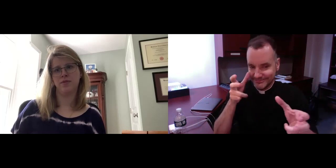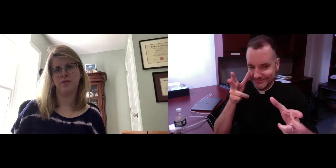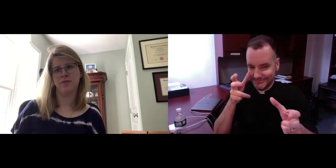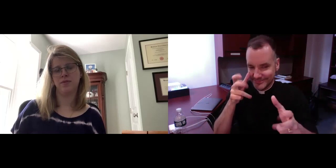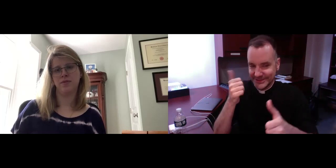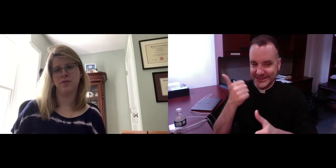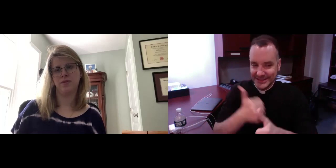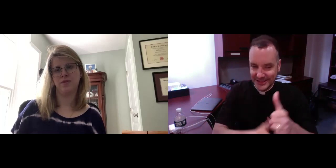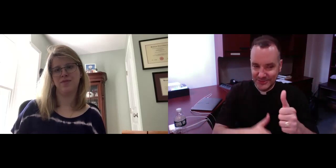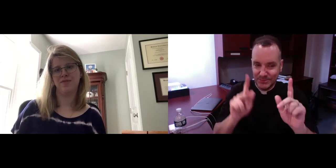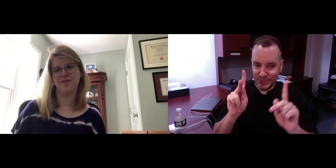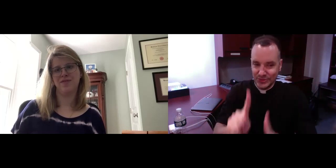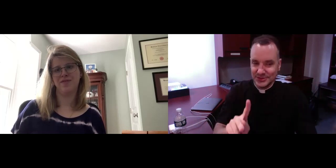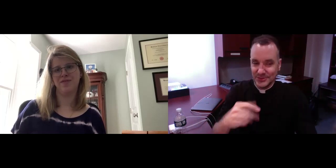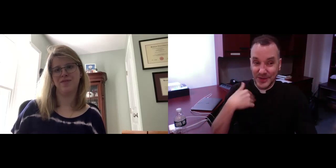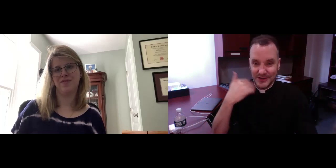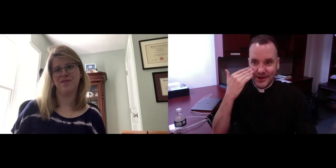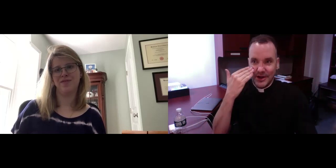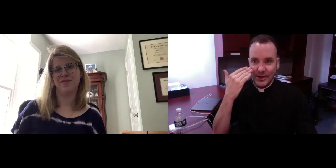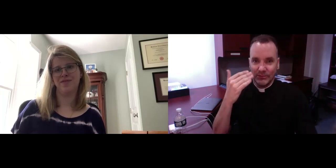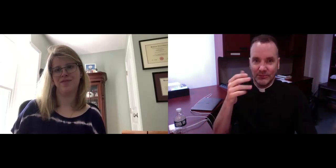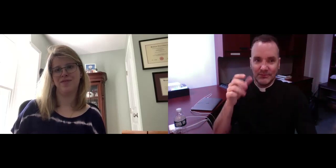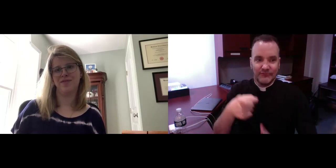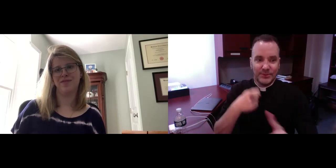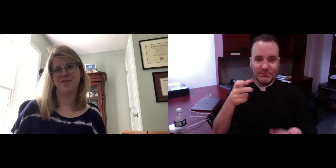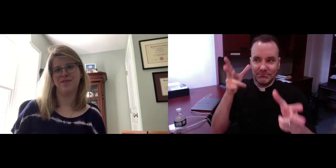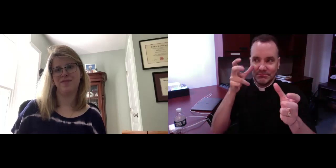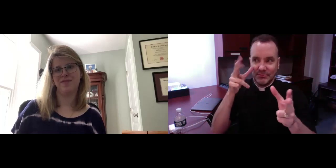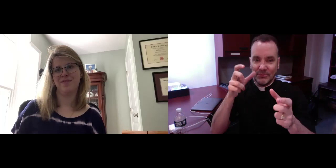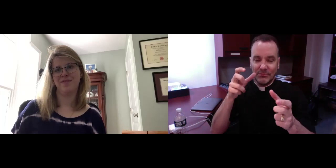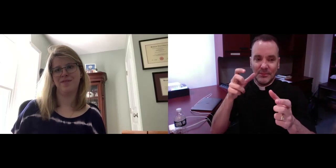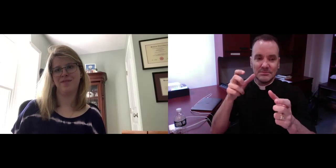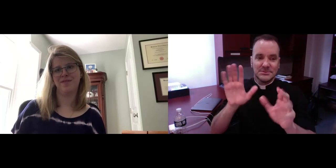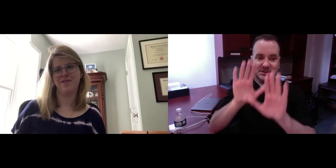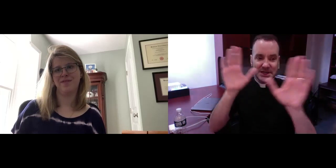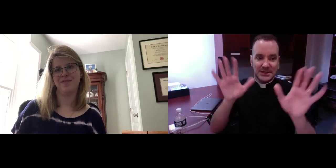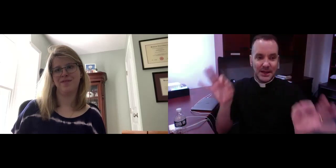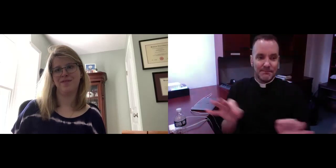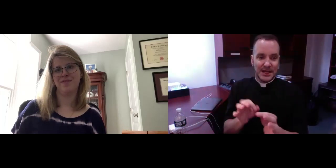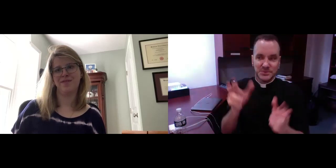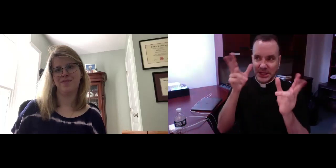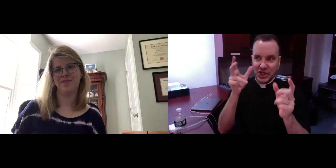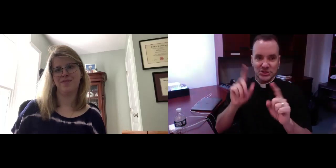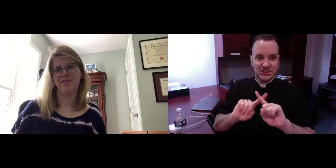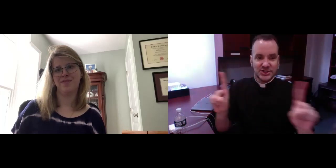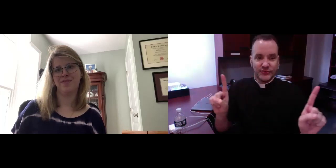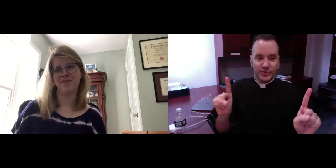always took the time to listen to other people, and we know this from hearing the